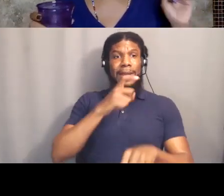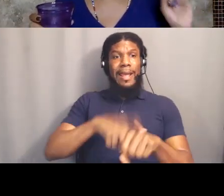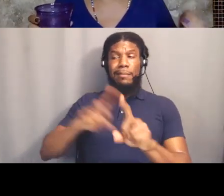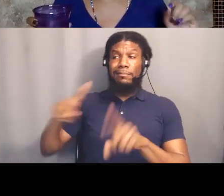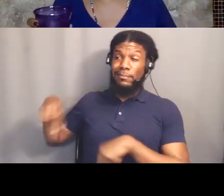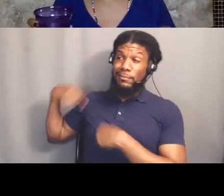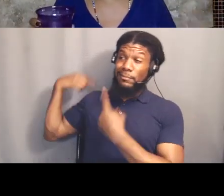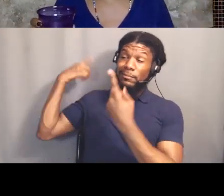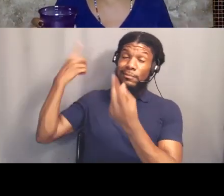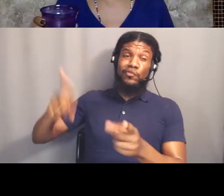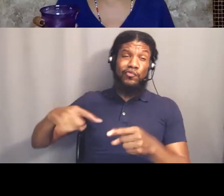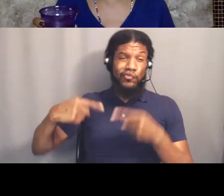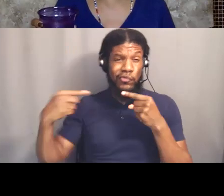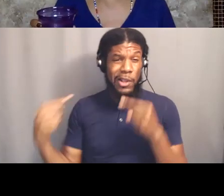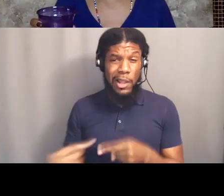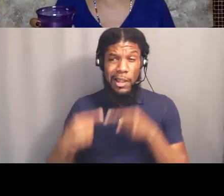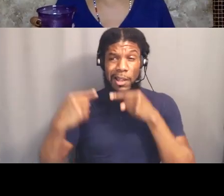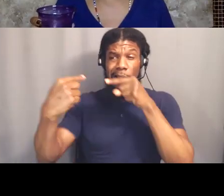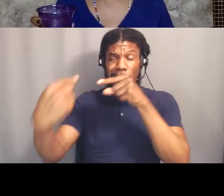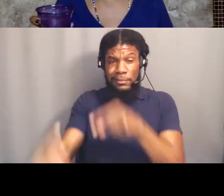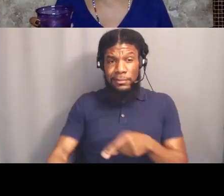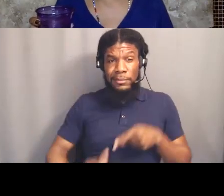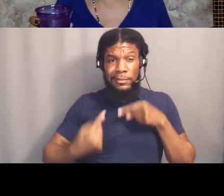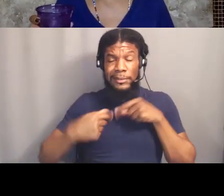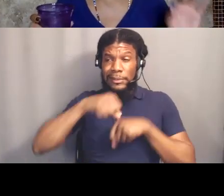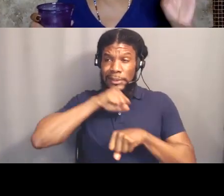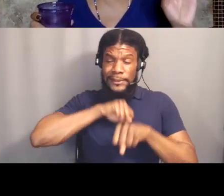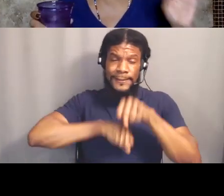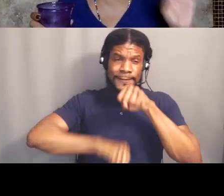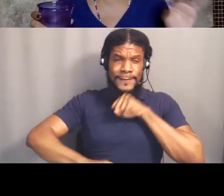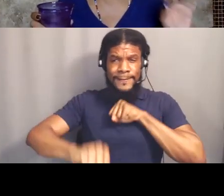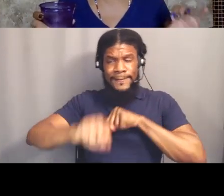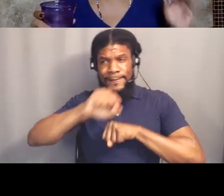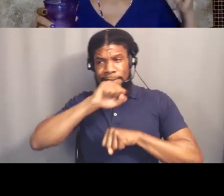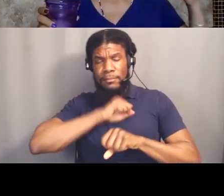we've put our sweat equity and love for Black people into creating a political project,